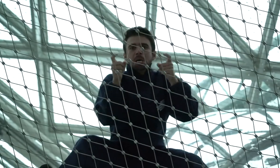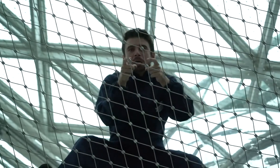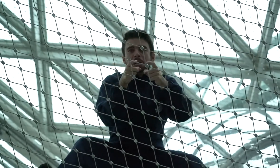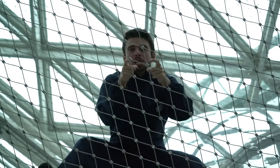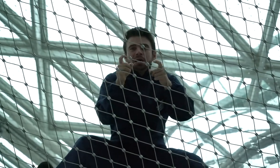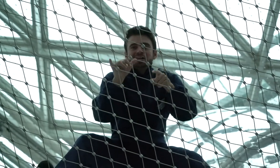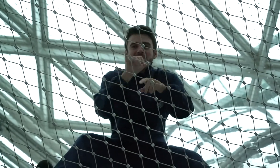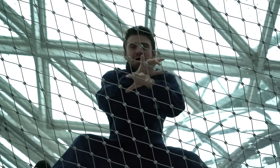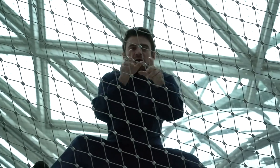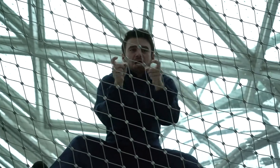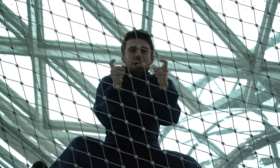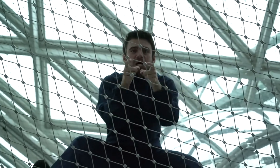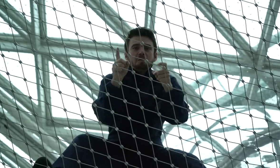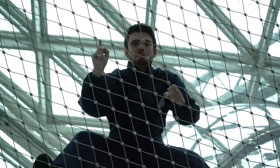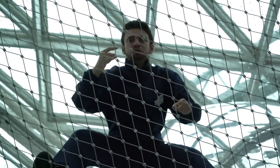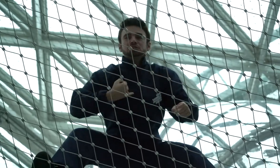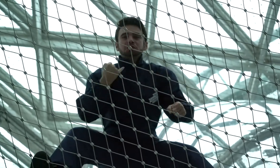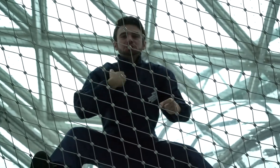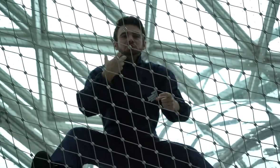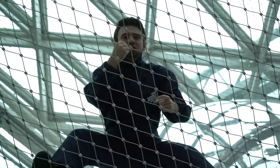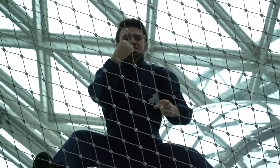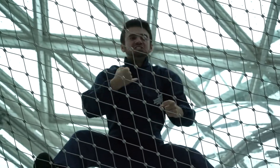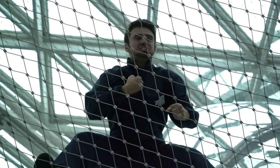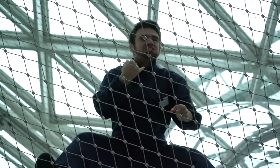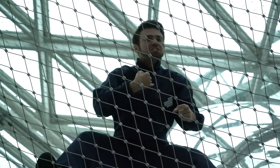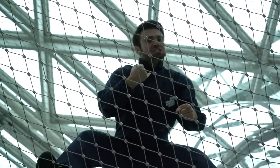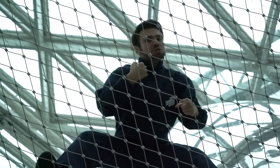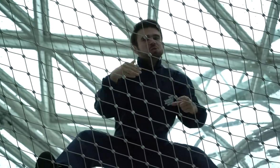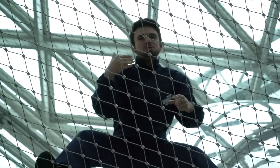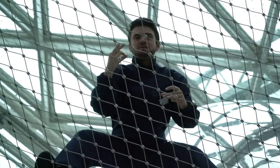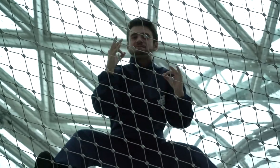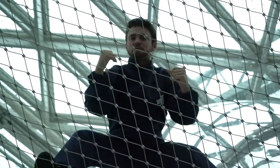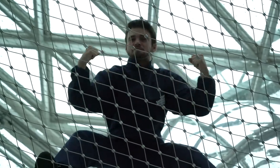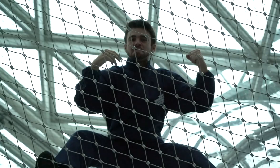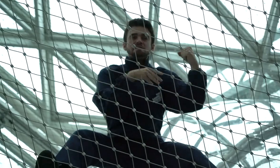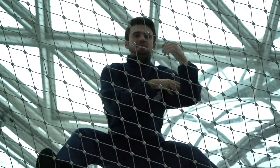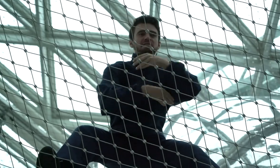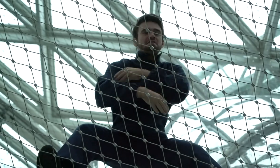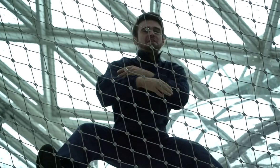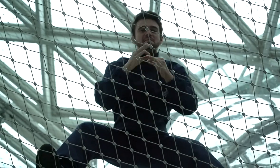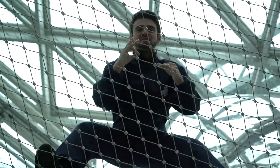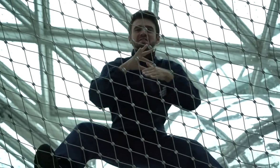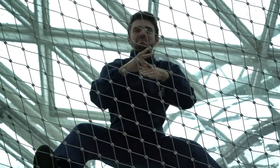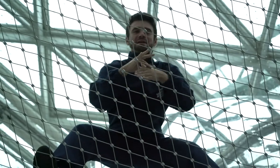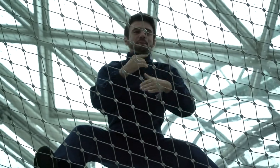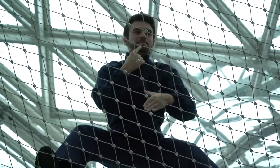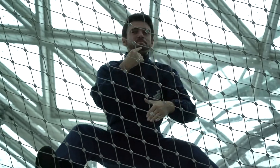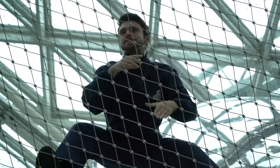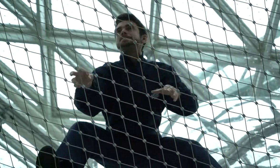I am becoming a spider. Where is Justin? I am starving and motivating to eat Justin! Justin is an ideal meal due to his muscular is pretty big.